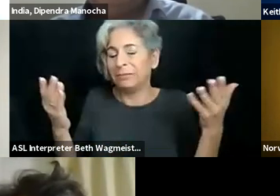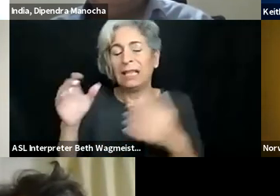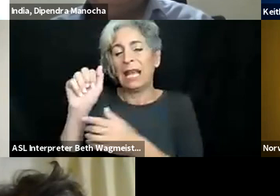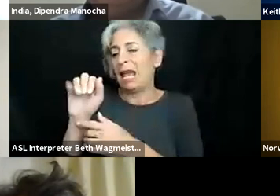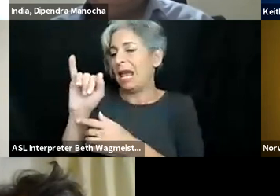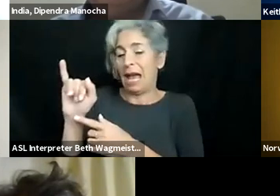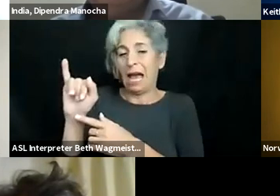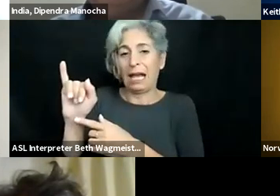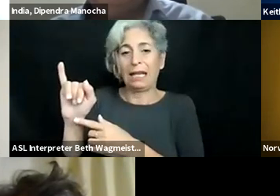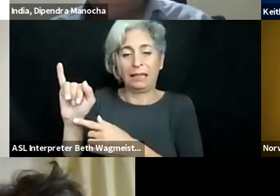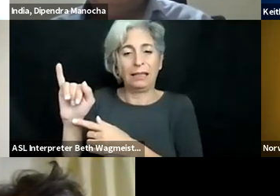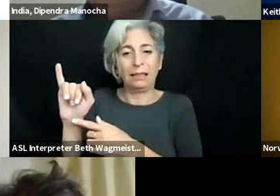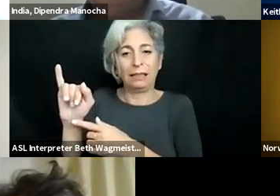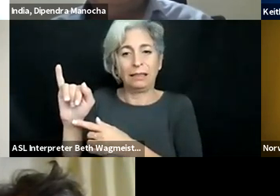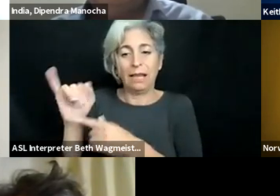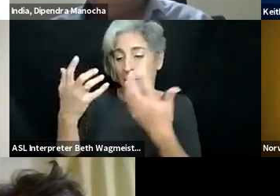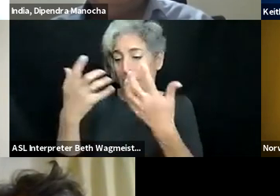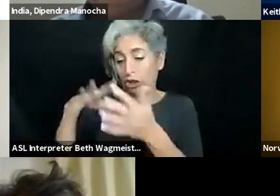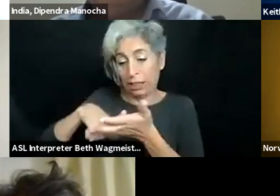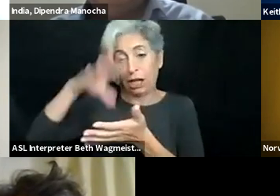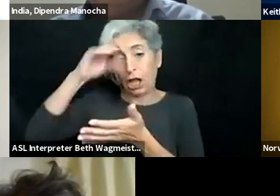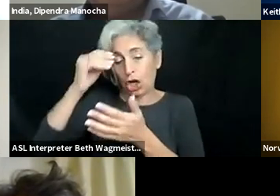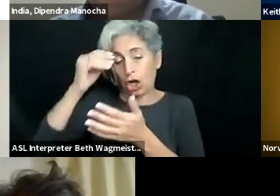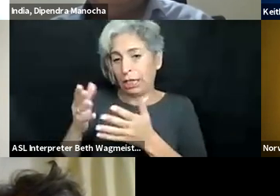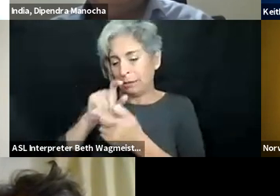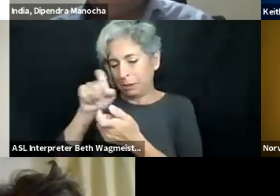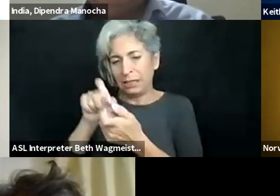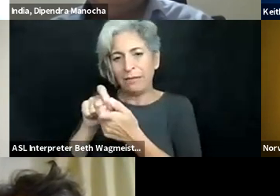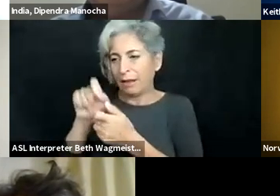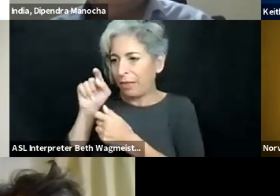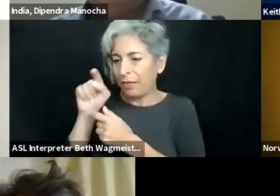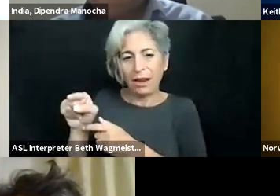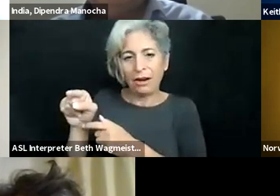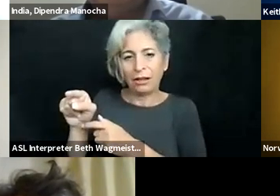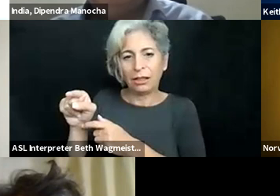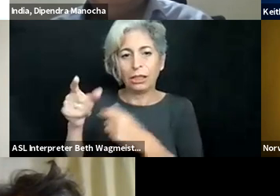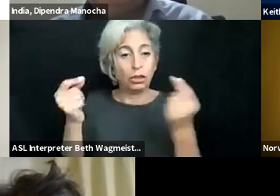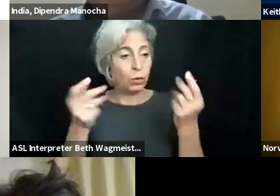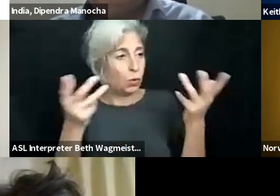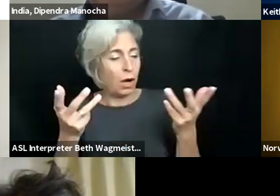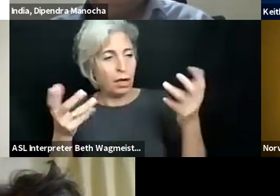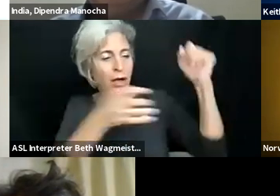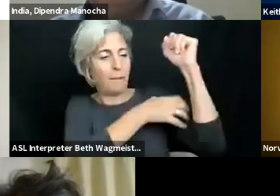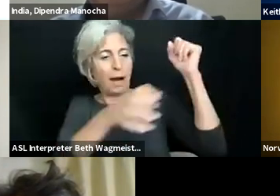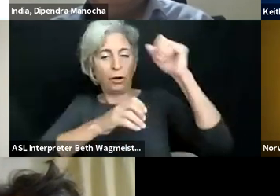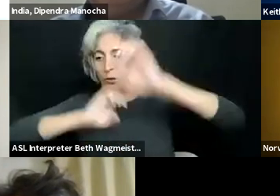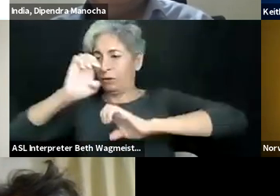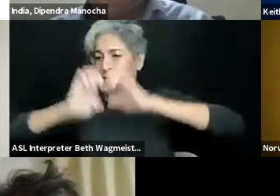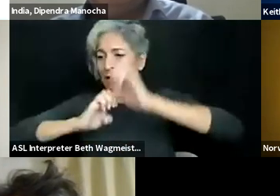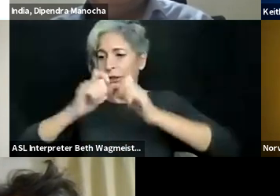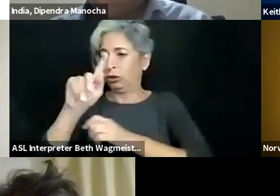invalid mark-up but they can't tell if the usage is appropriate for content. And so artificial intelligence and machine